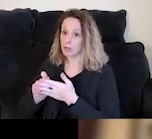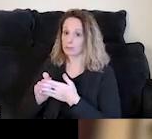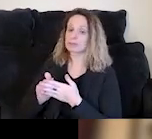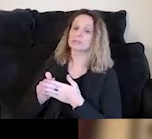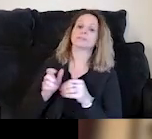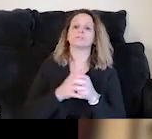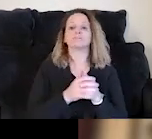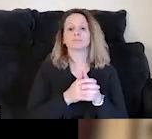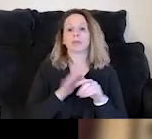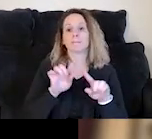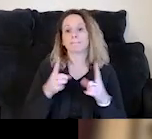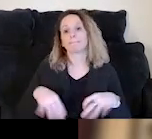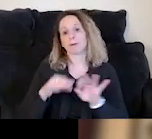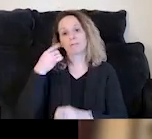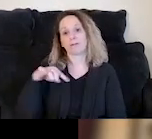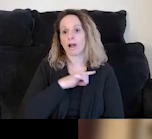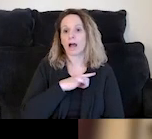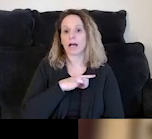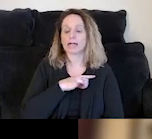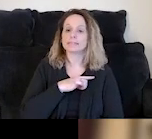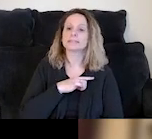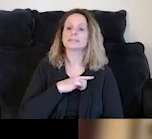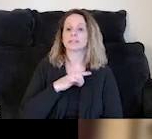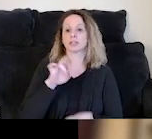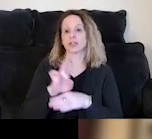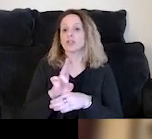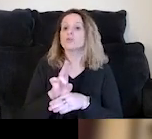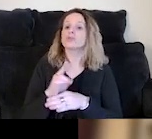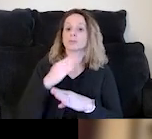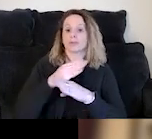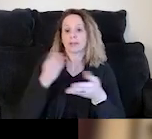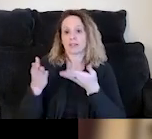But it's important for us to be able to invest in those preventative services 'cause we see how much harm occurs